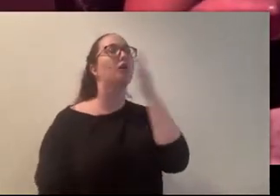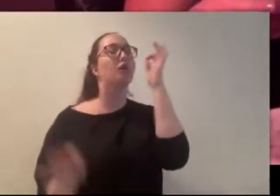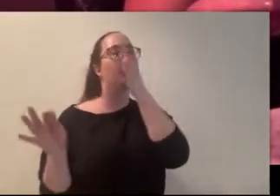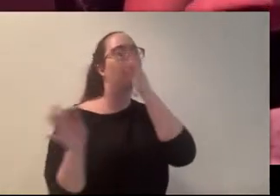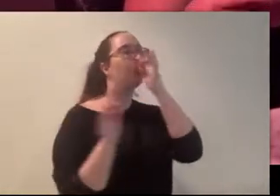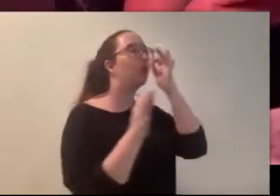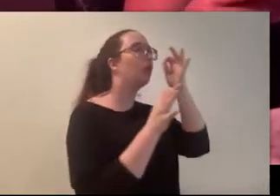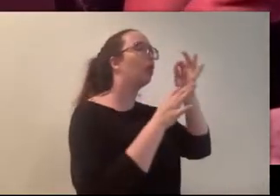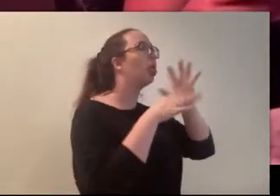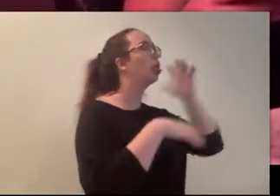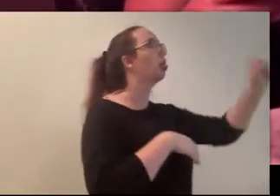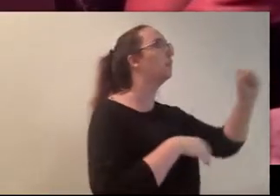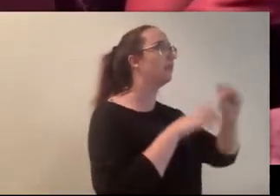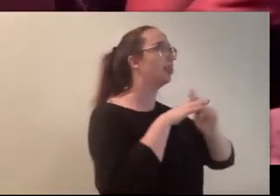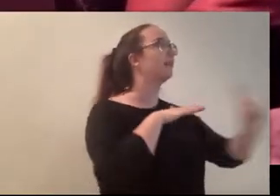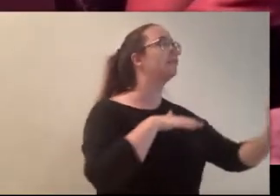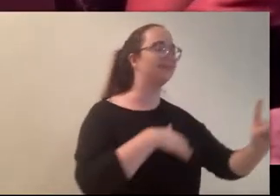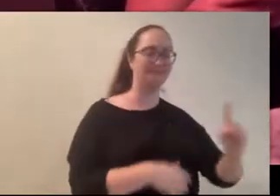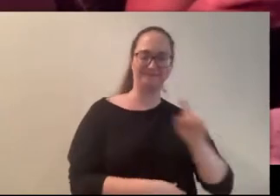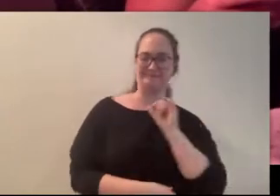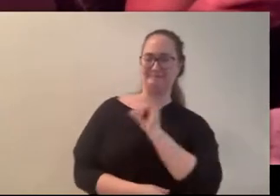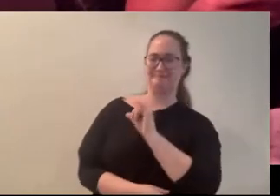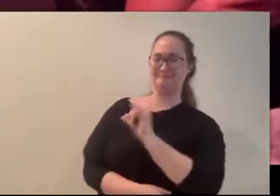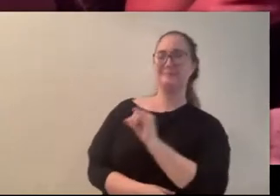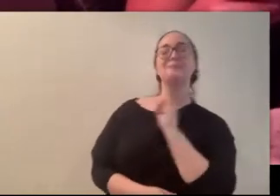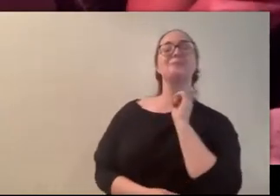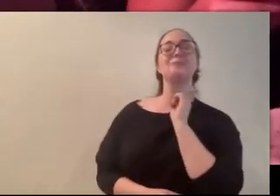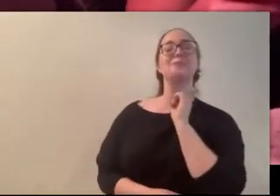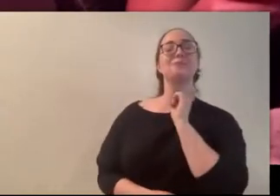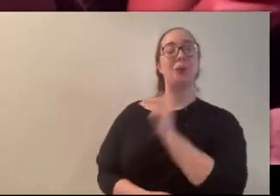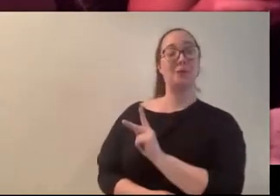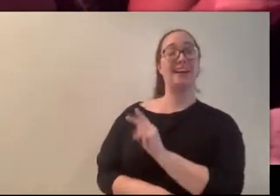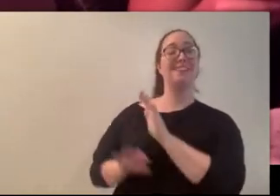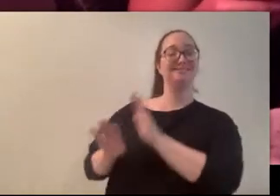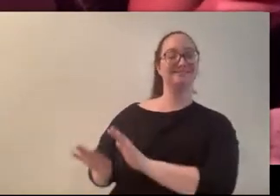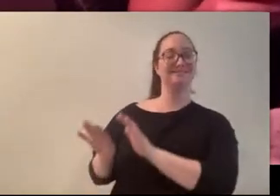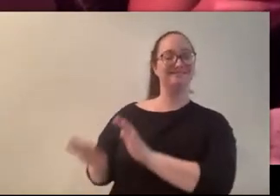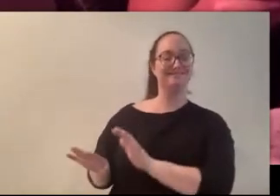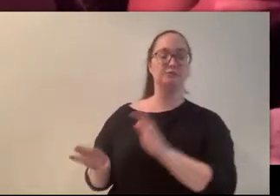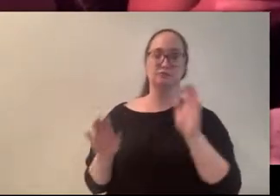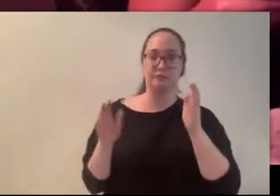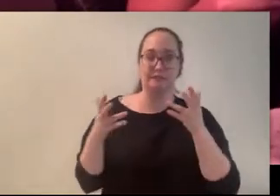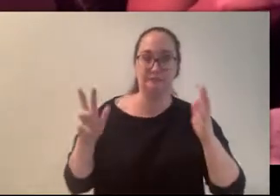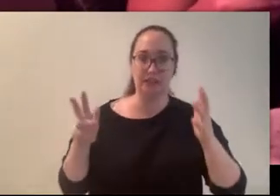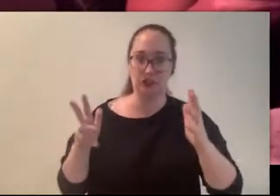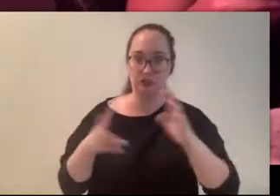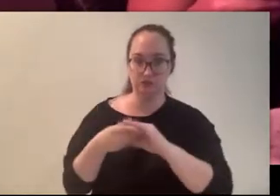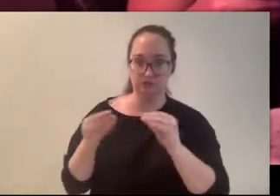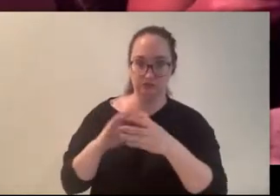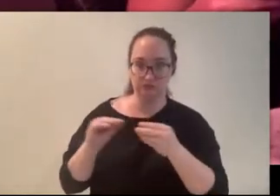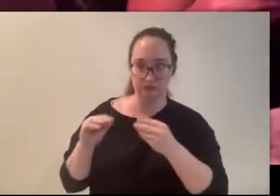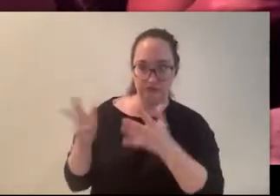“Ok, ok,” I said, hoping that that would be enough to put an end to the topic. It was an argument